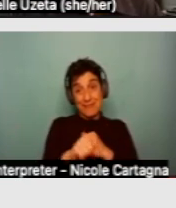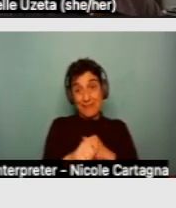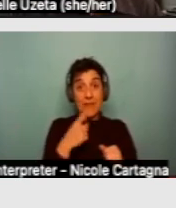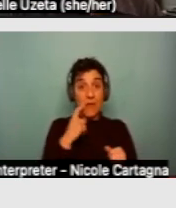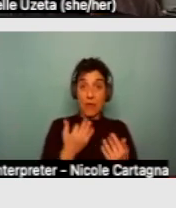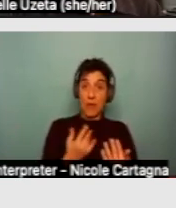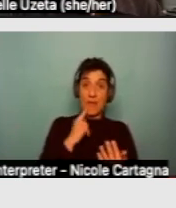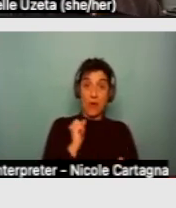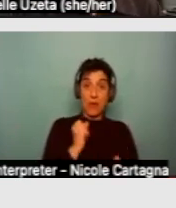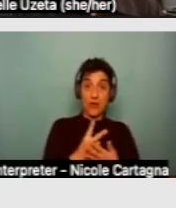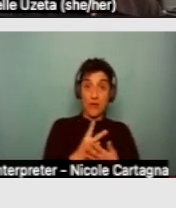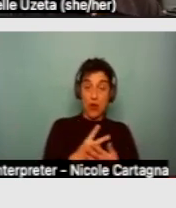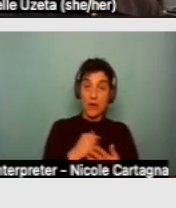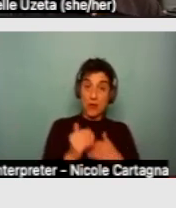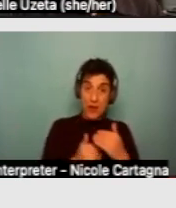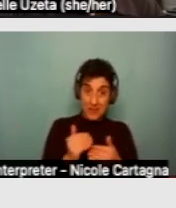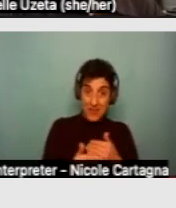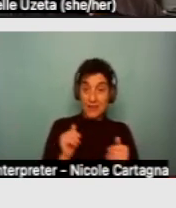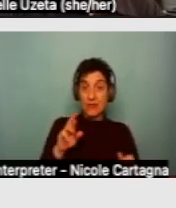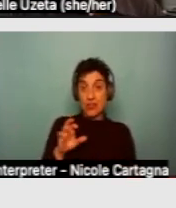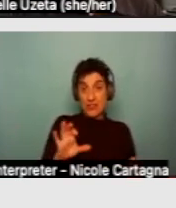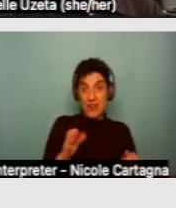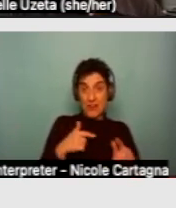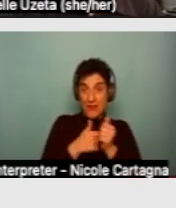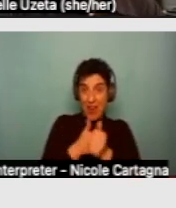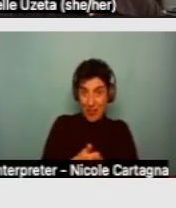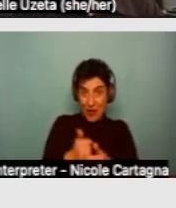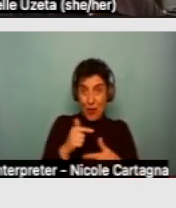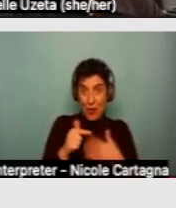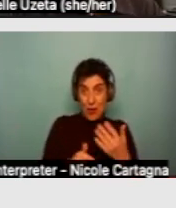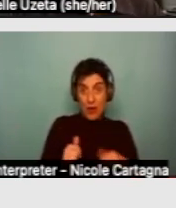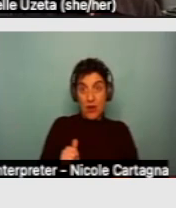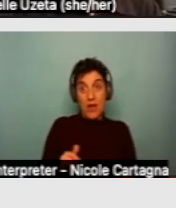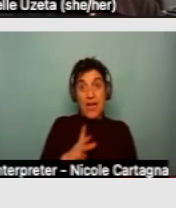There is a process that the regional centers follow and it would be a reasonable accommodation